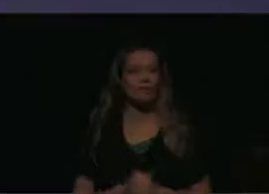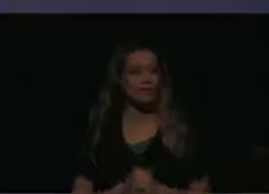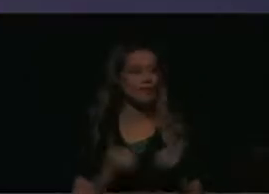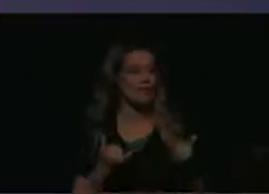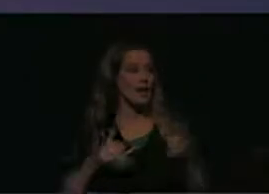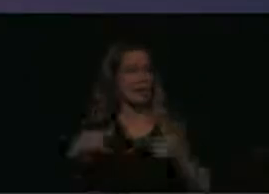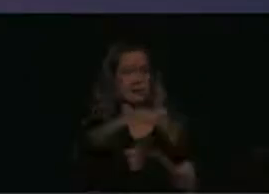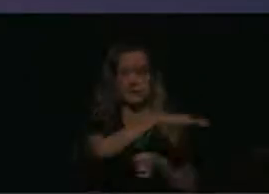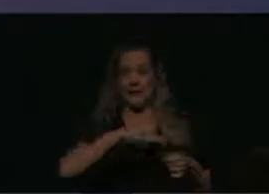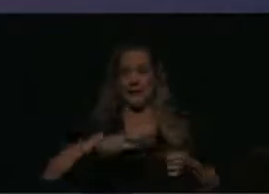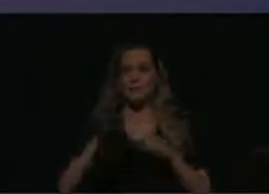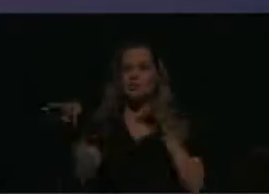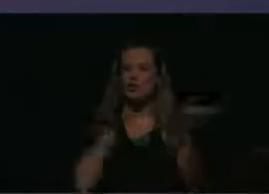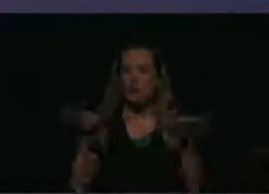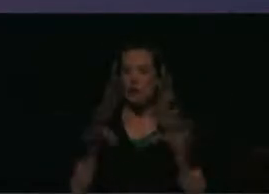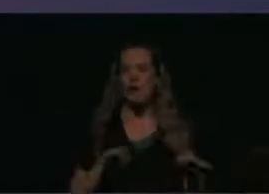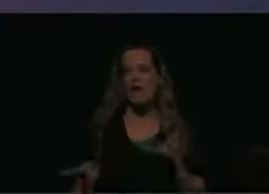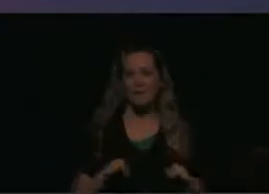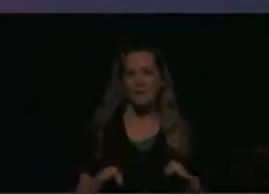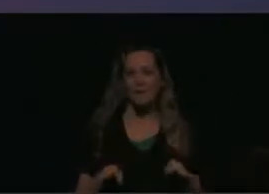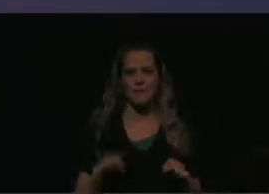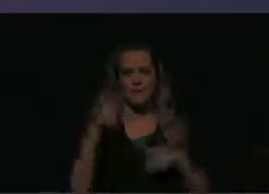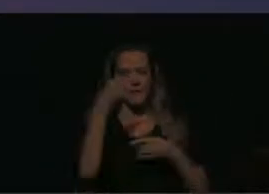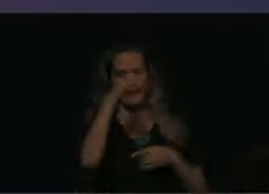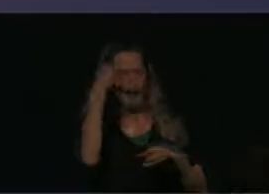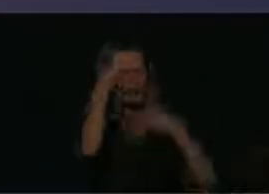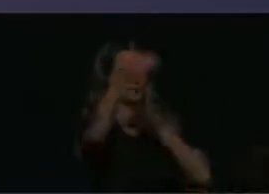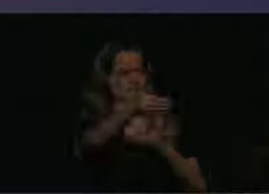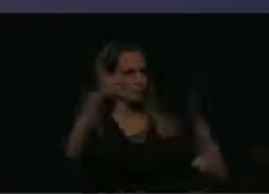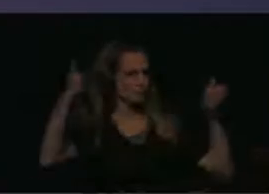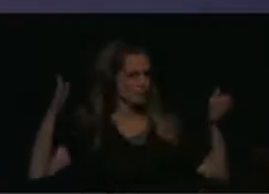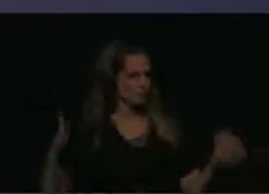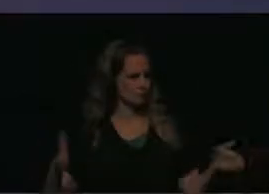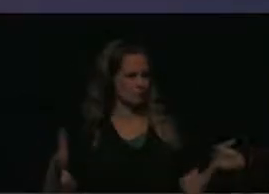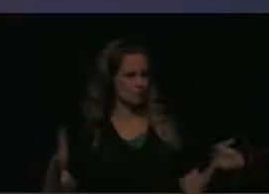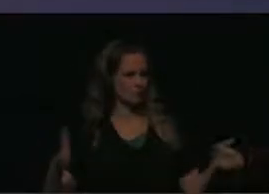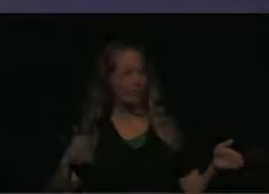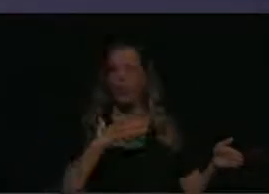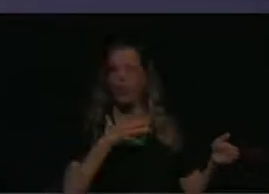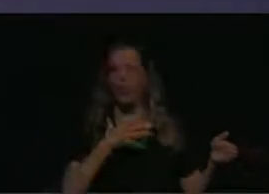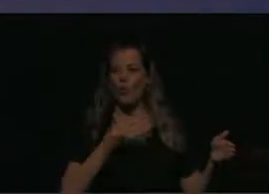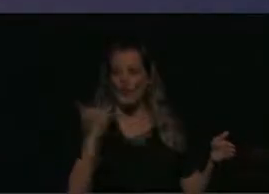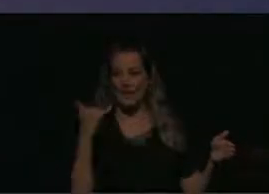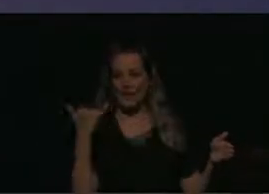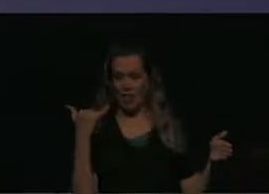in a large black box there are white and yellow tape guides on the floor. They